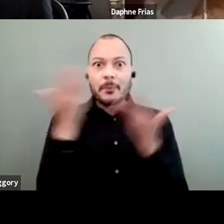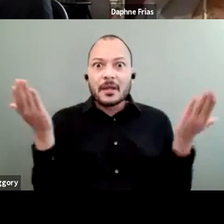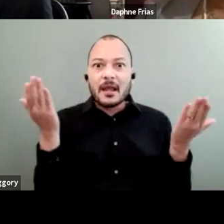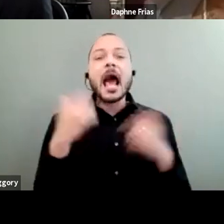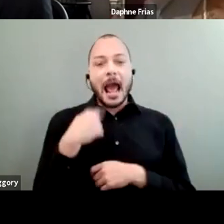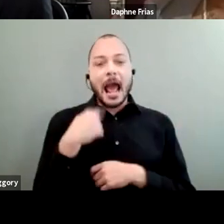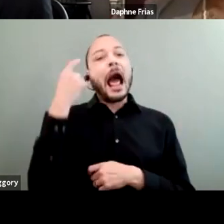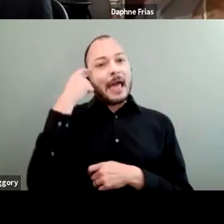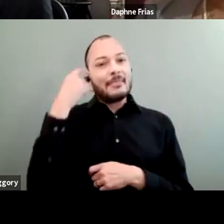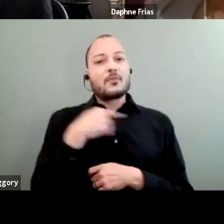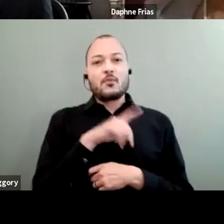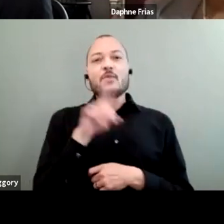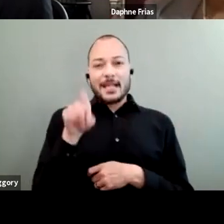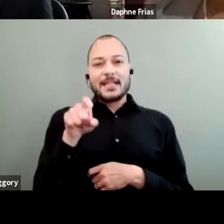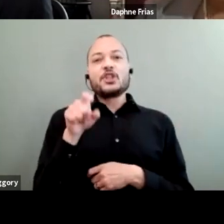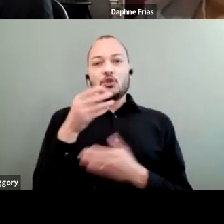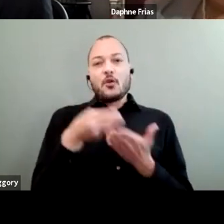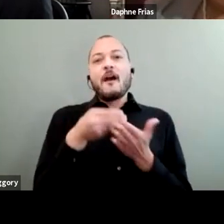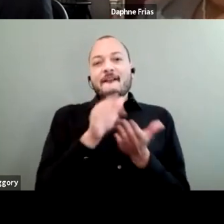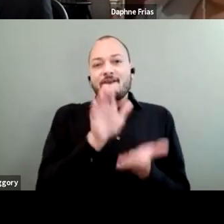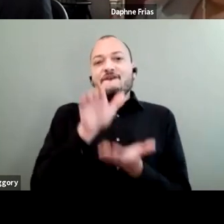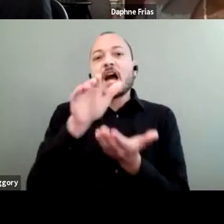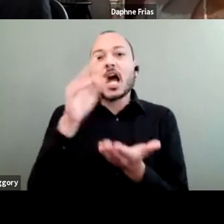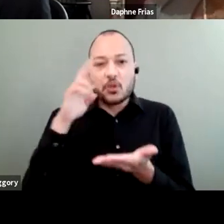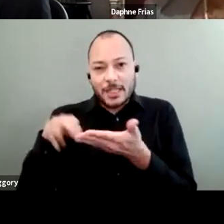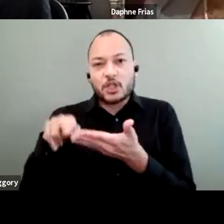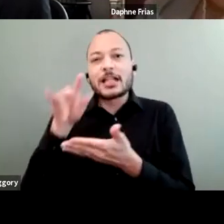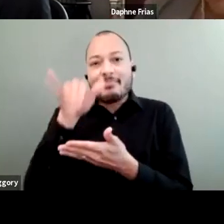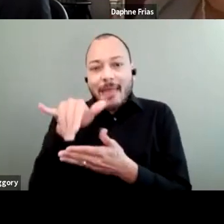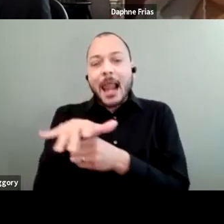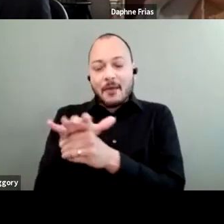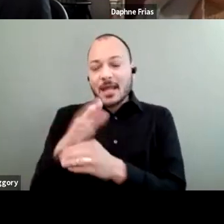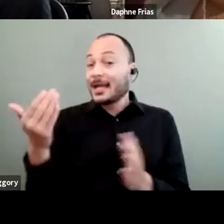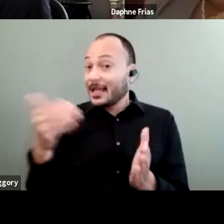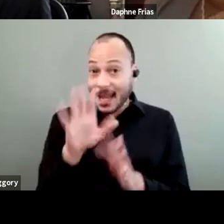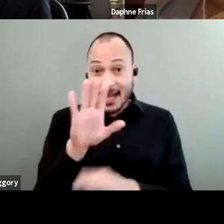to fund research in this area. And again, not by able-bodied people,